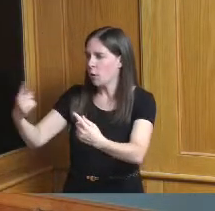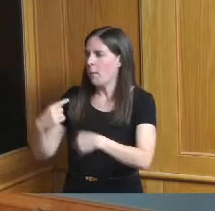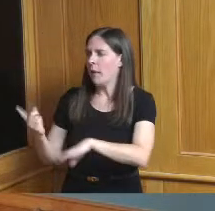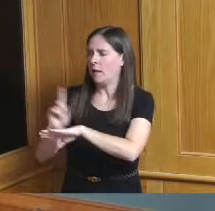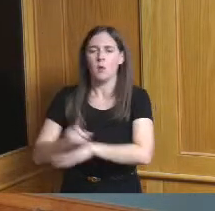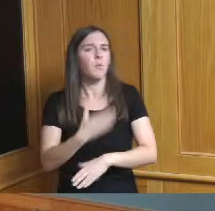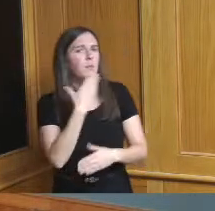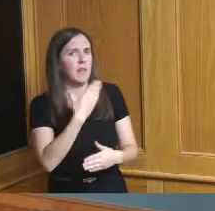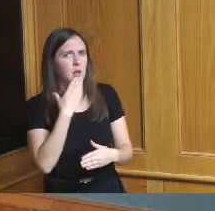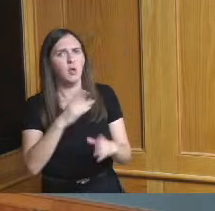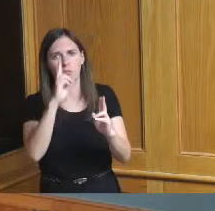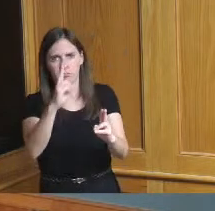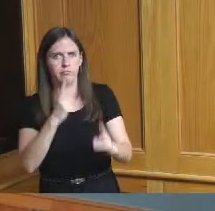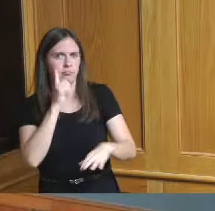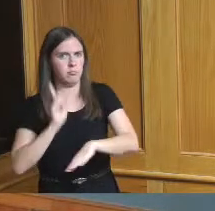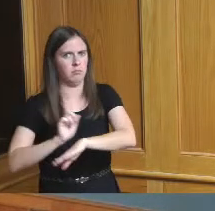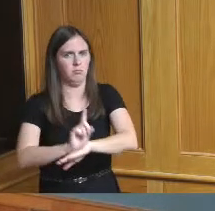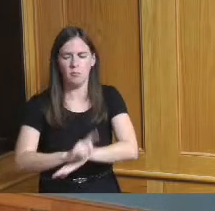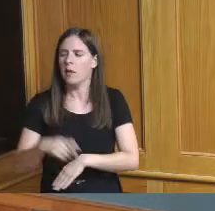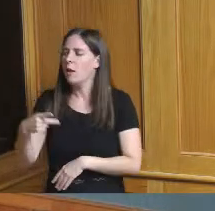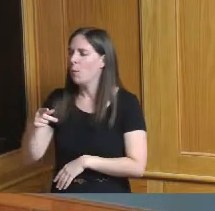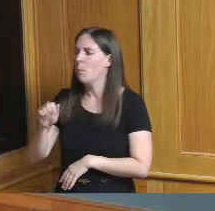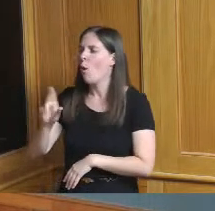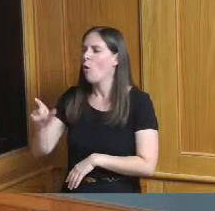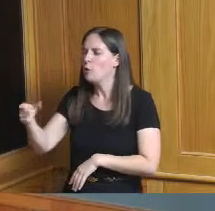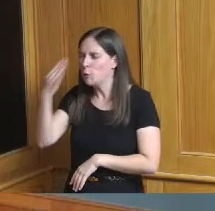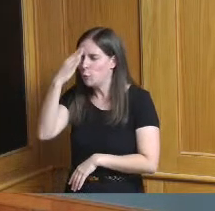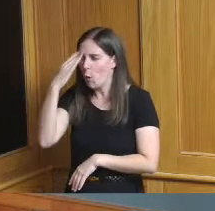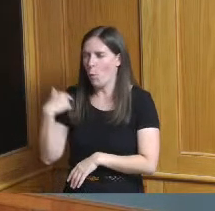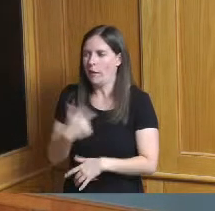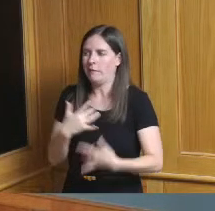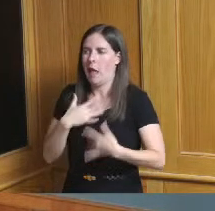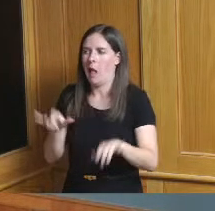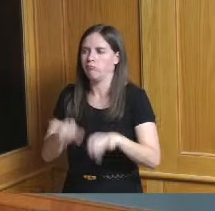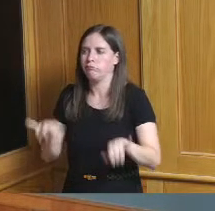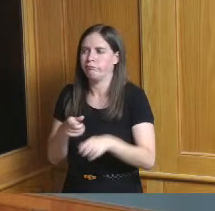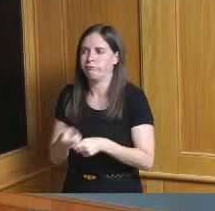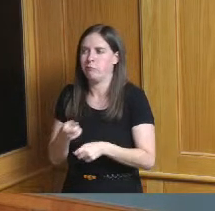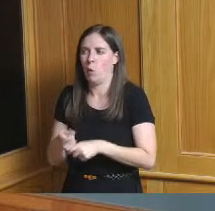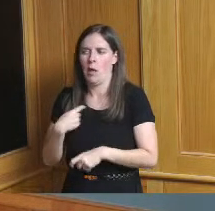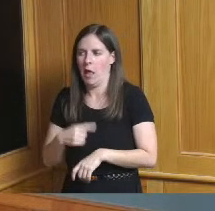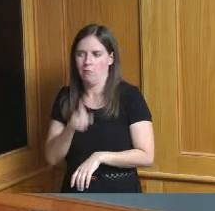thank you hey Paul you know we have a running joke but I won't say it now it is it's good